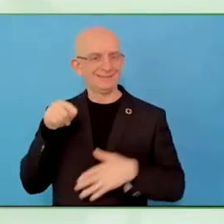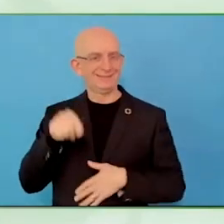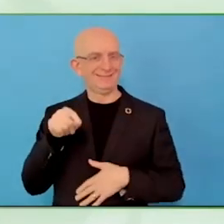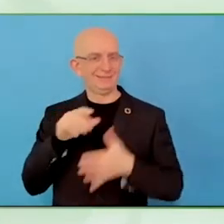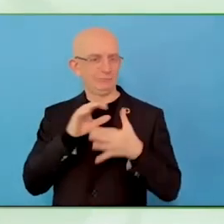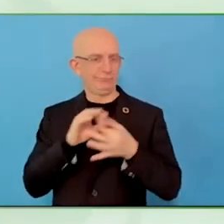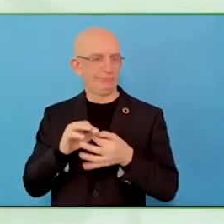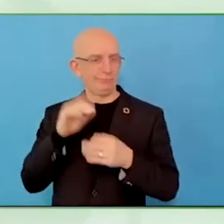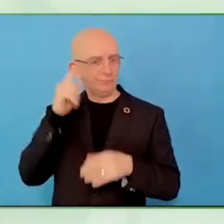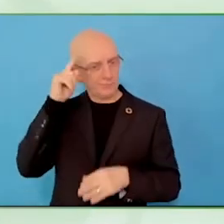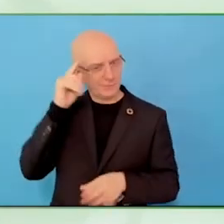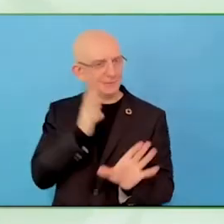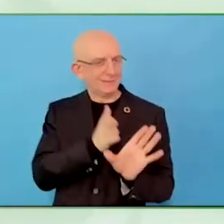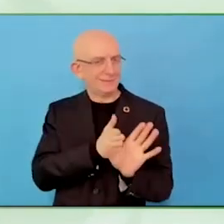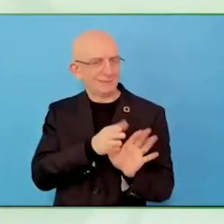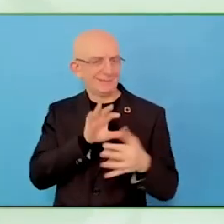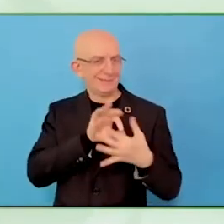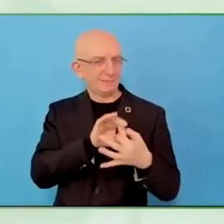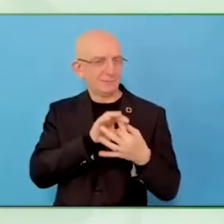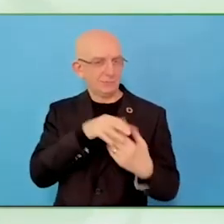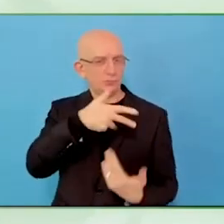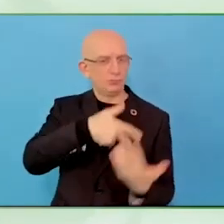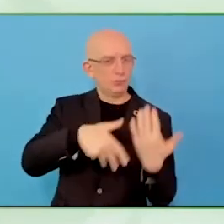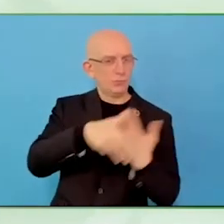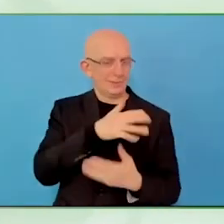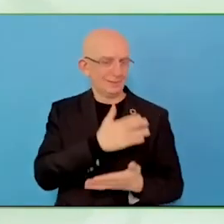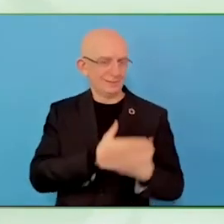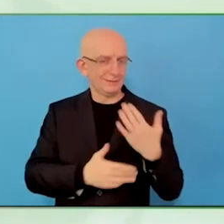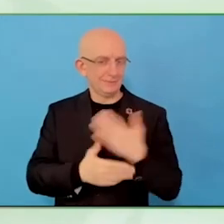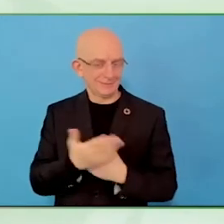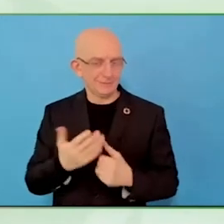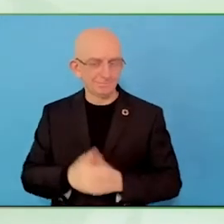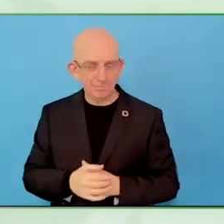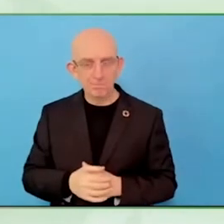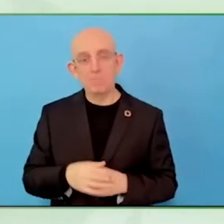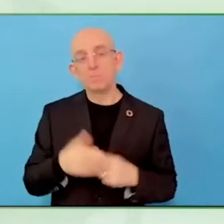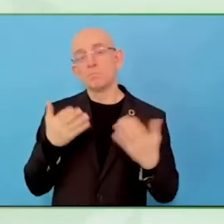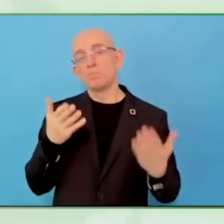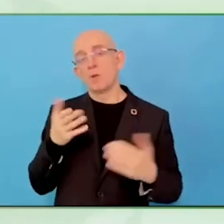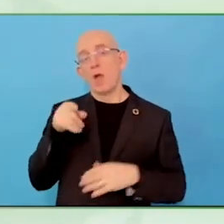And introduces that he is sustainable.